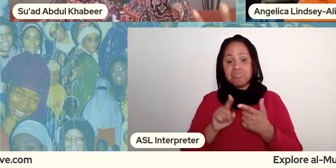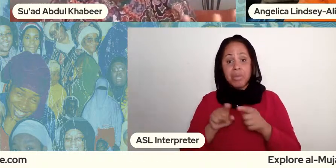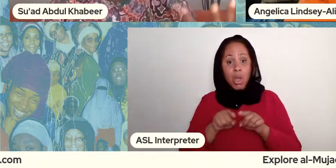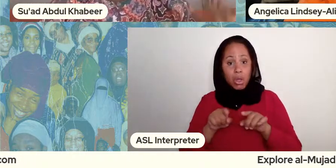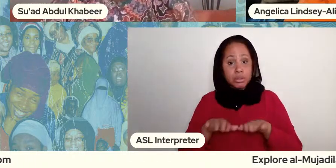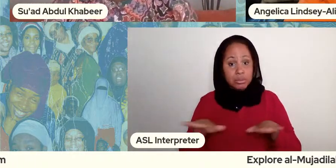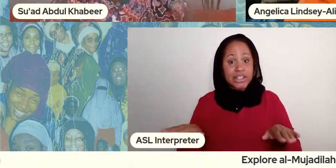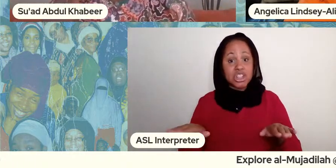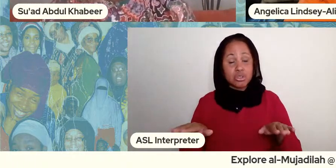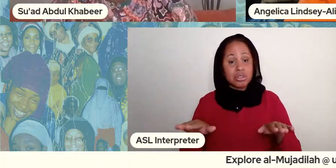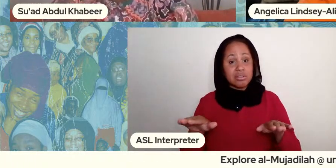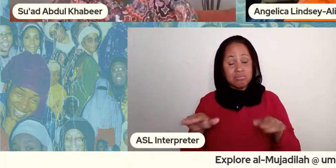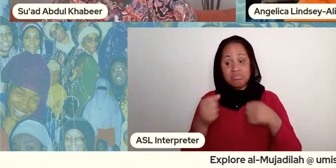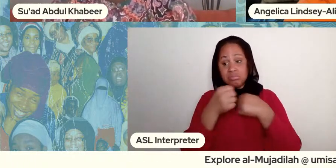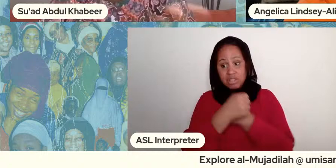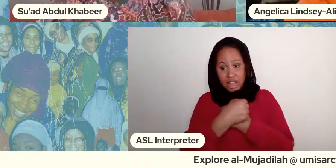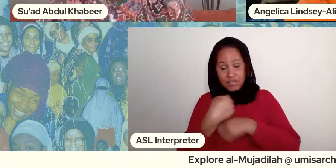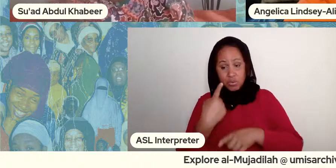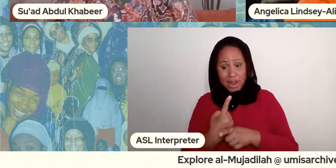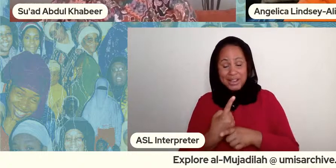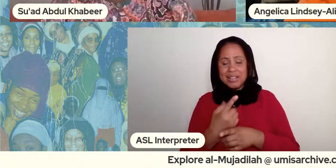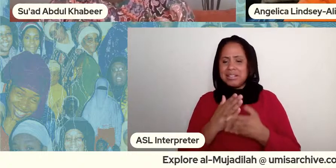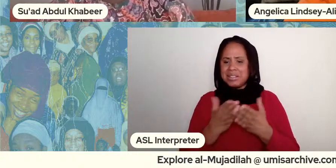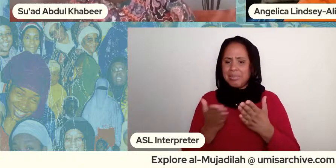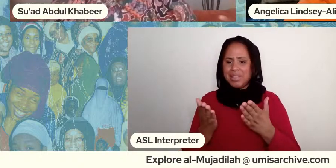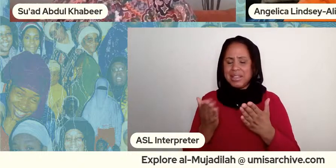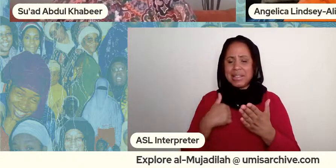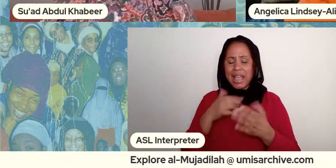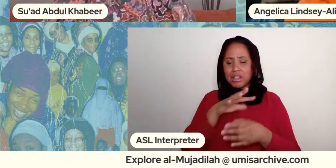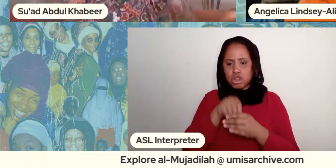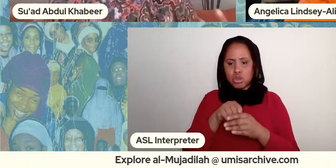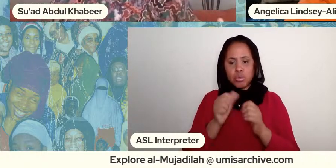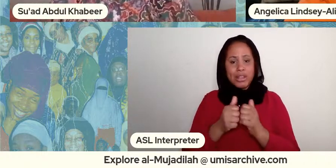the collection of just images of me and my mother my mother my sister right kind of sort of growing